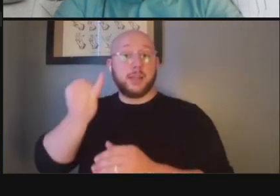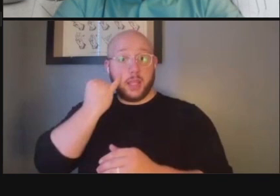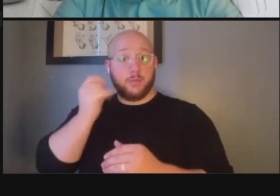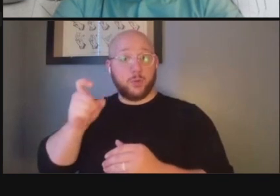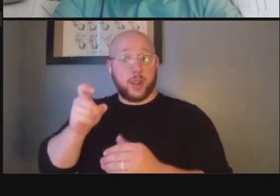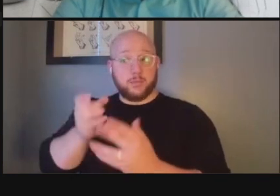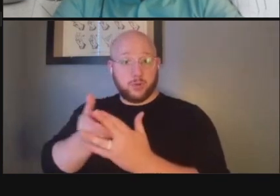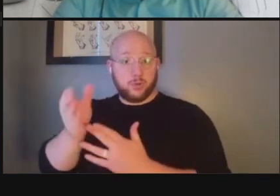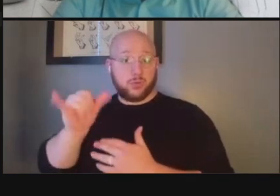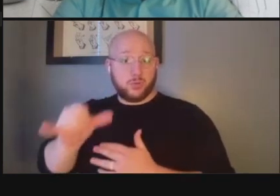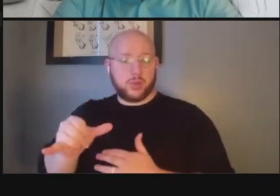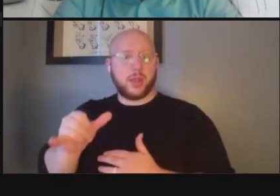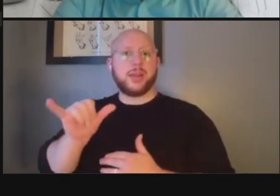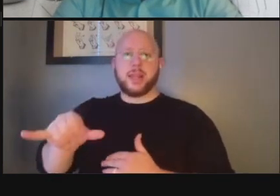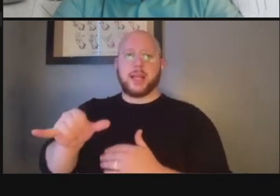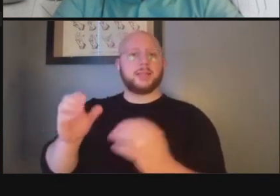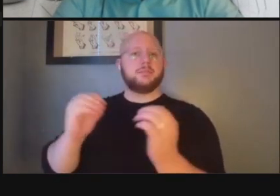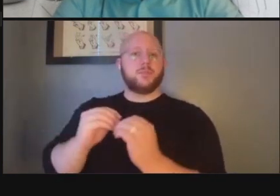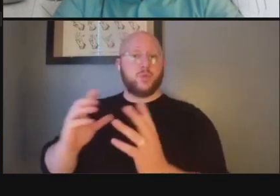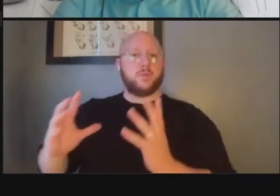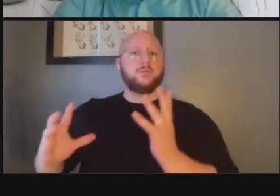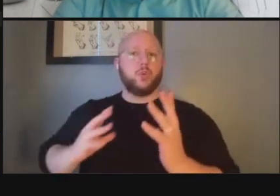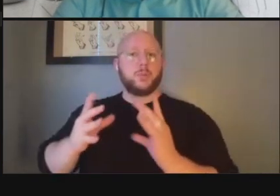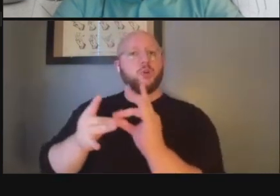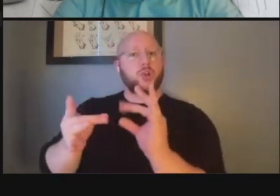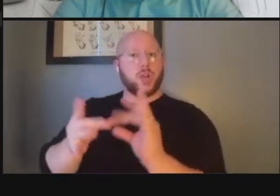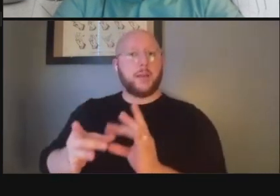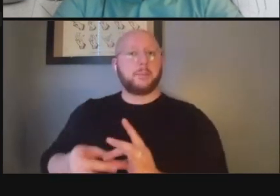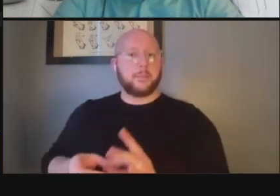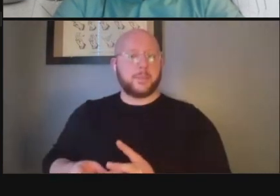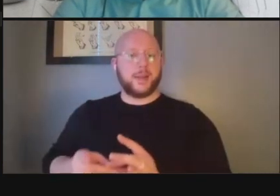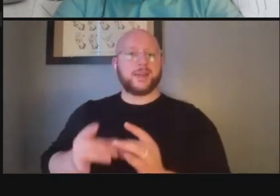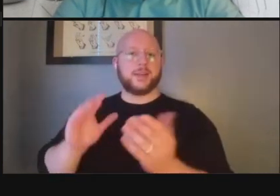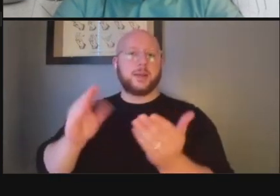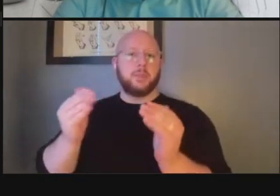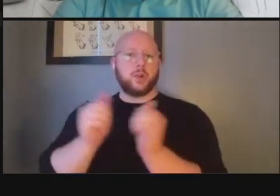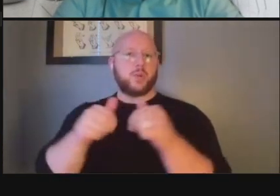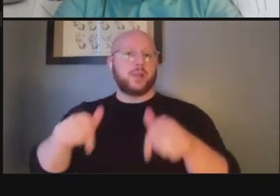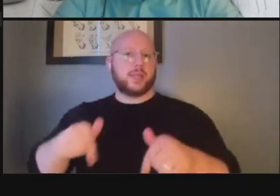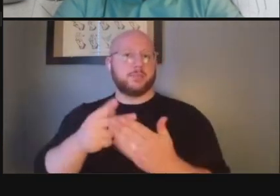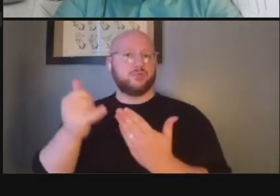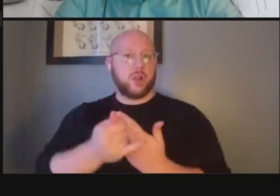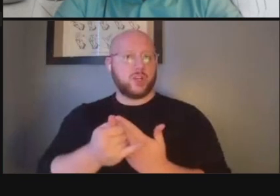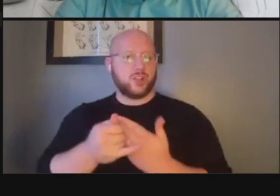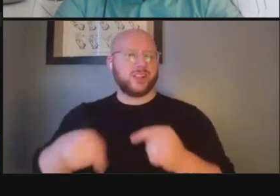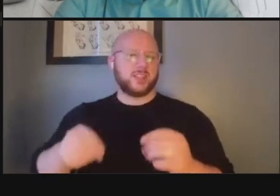those have more formal comment periods than this project which is which is more informal but if you